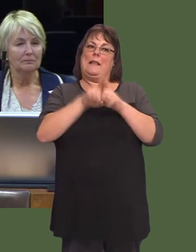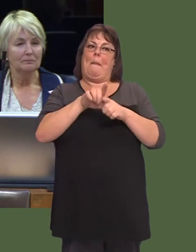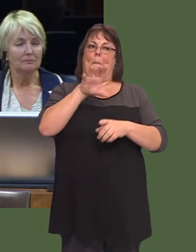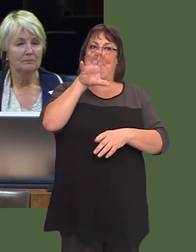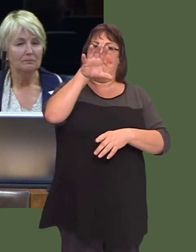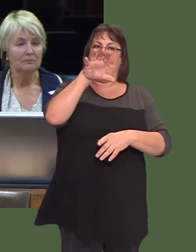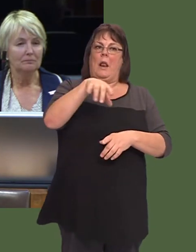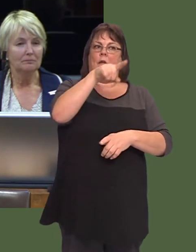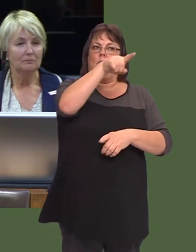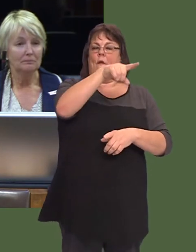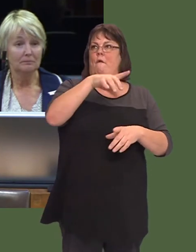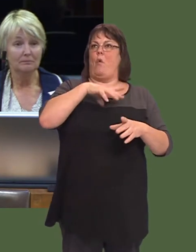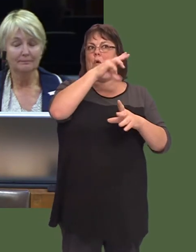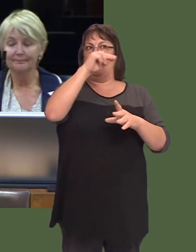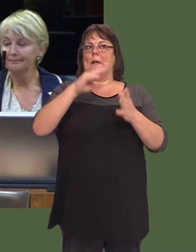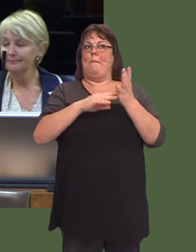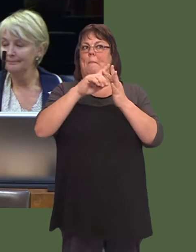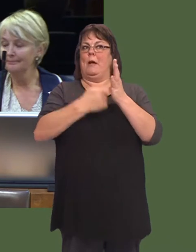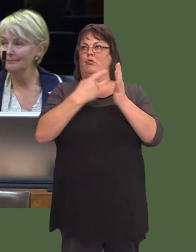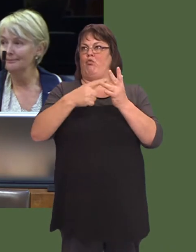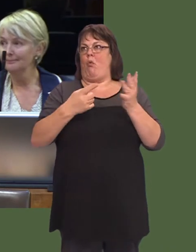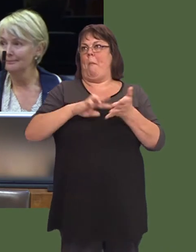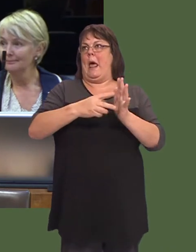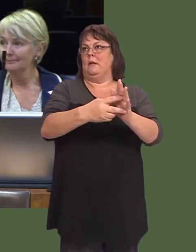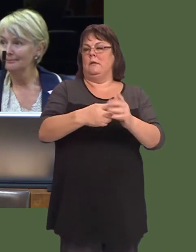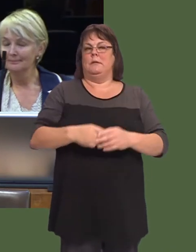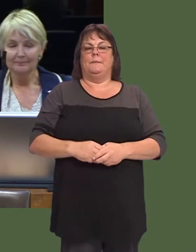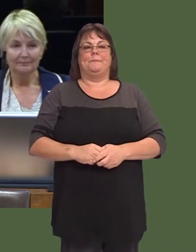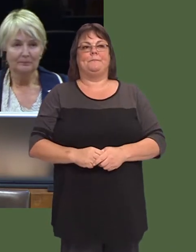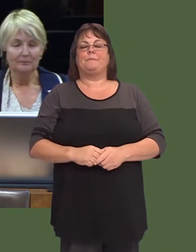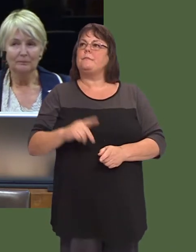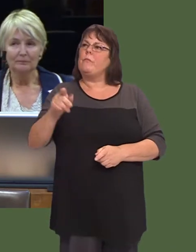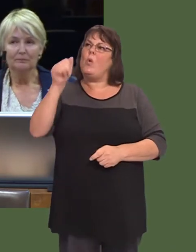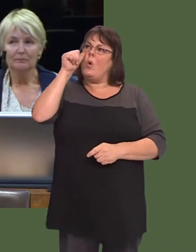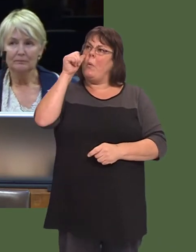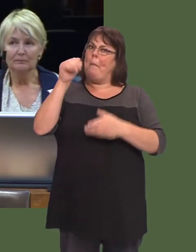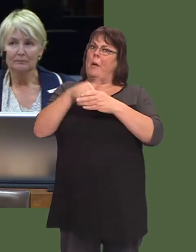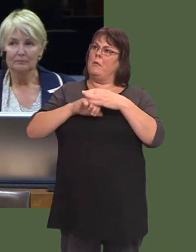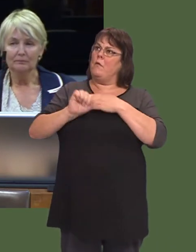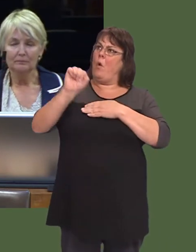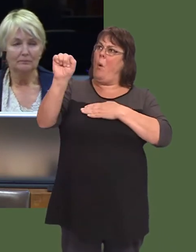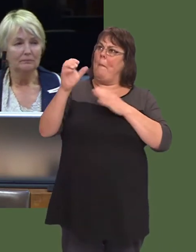Plaid Cymruís view of that prison is well known, and there are Members of your own party